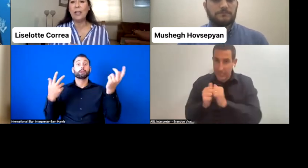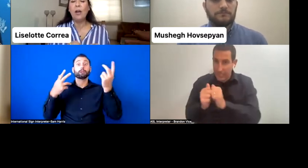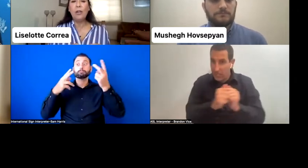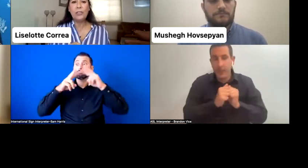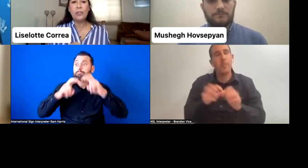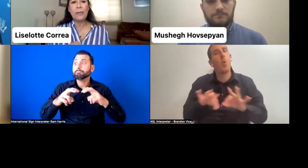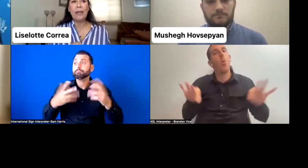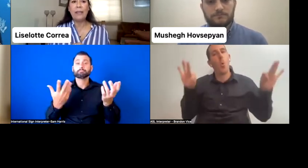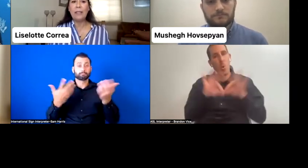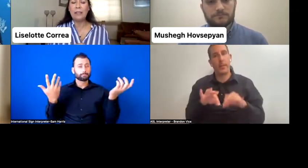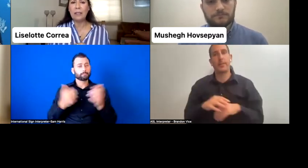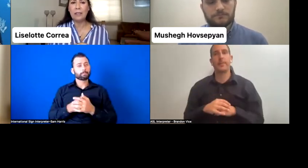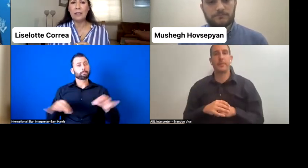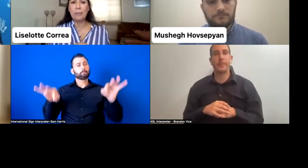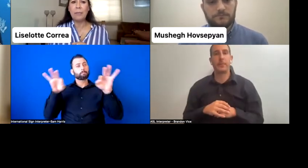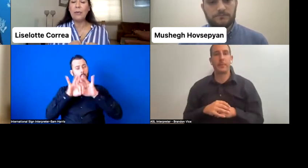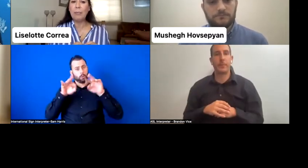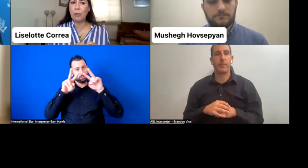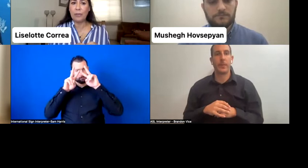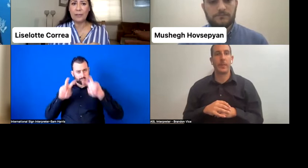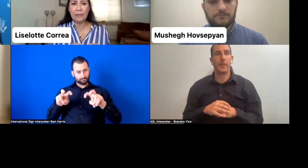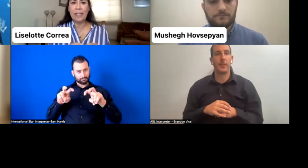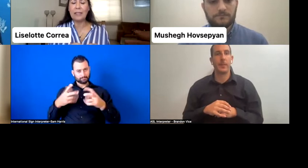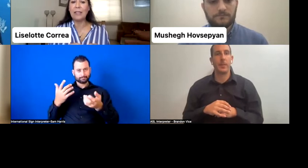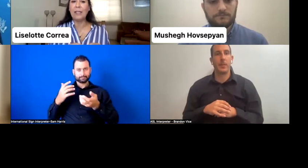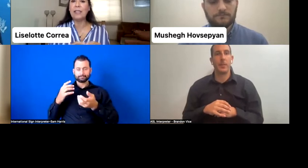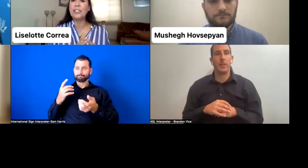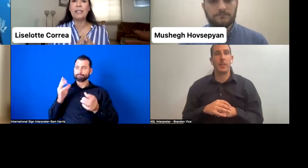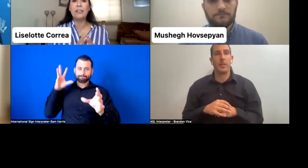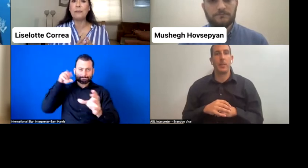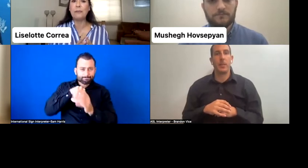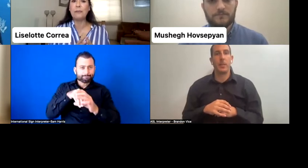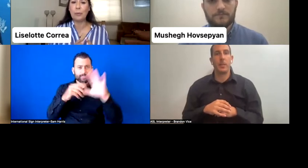Also I think it's very important that legislative measures